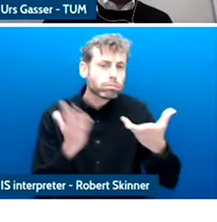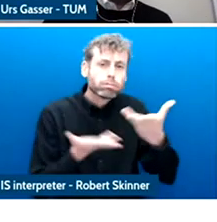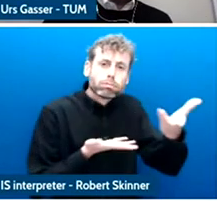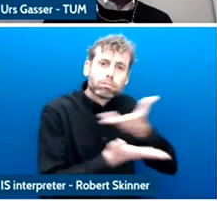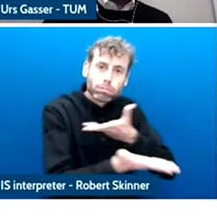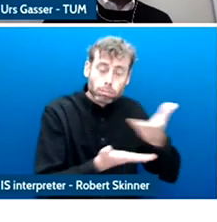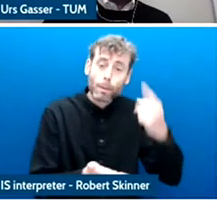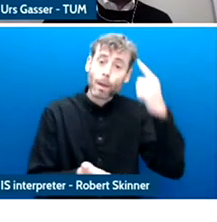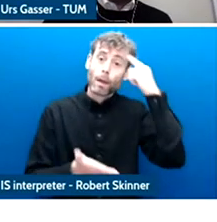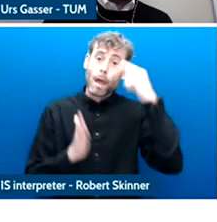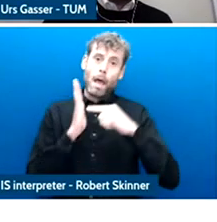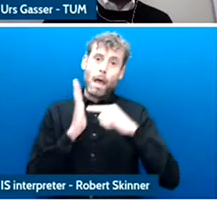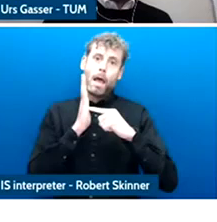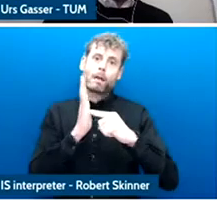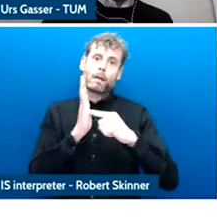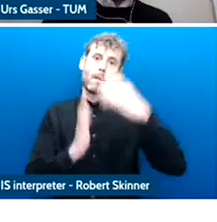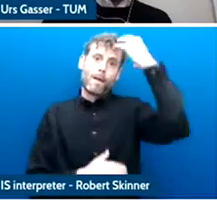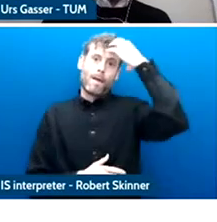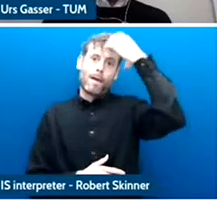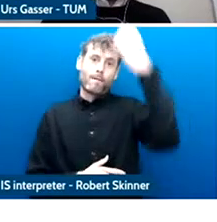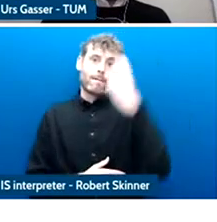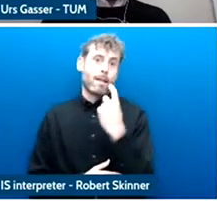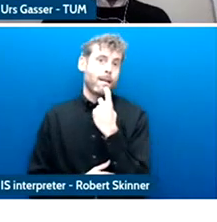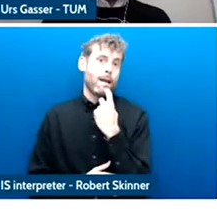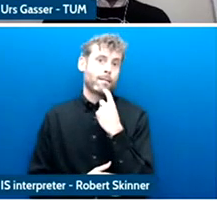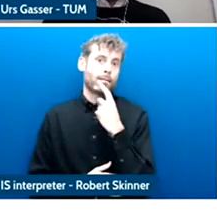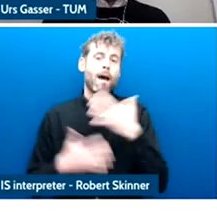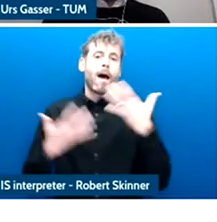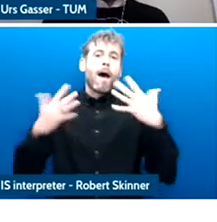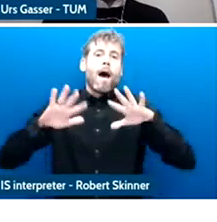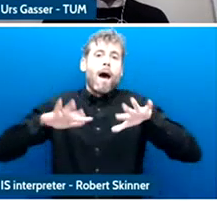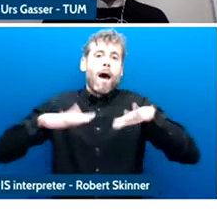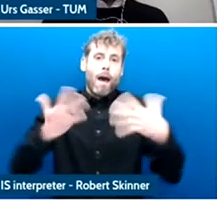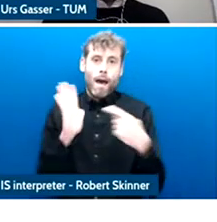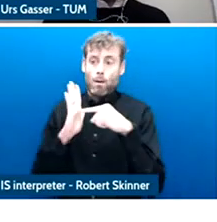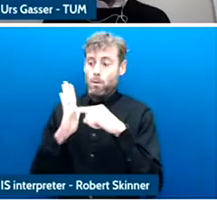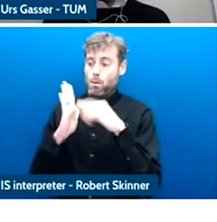pointed out in Helsinki when it points to implementation.